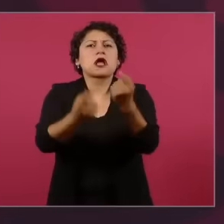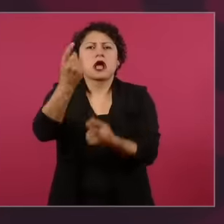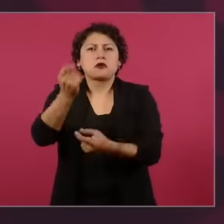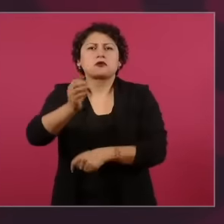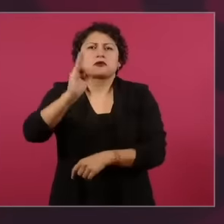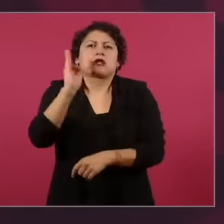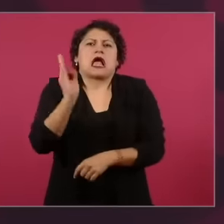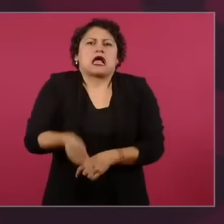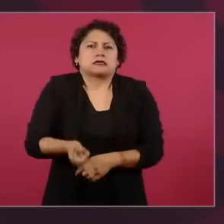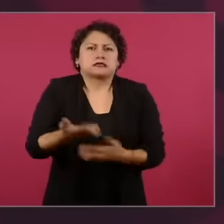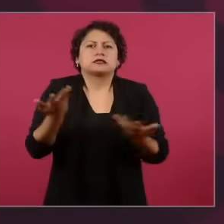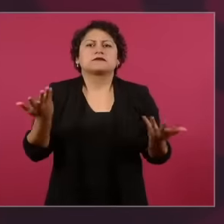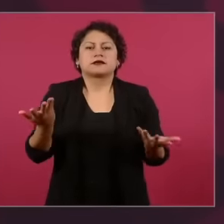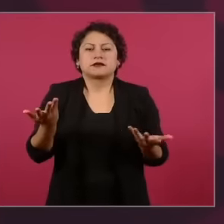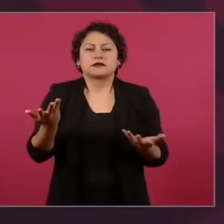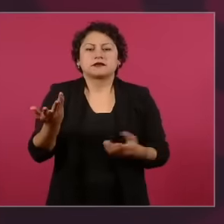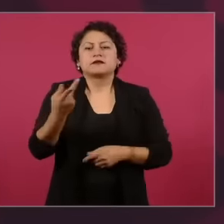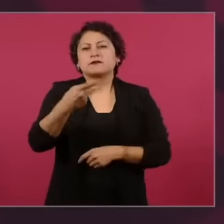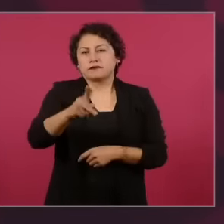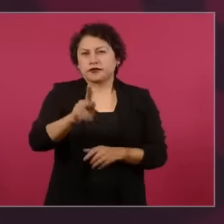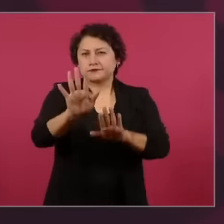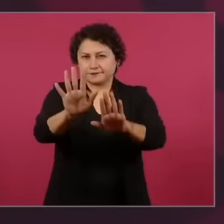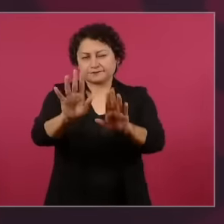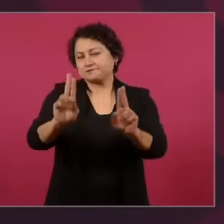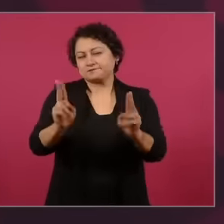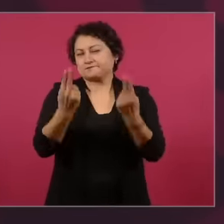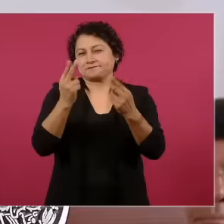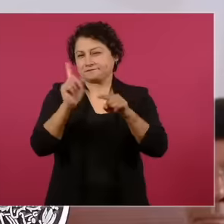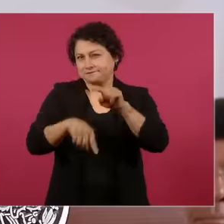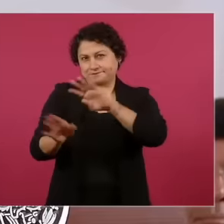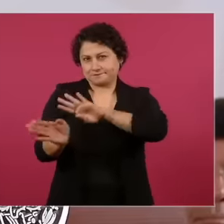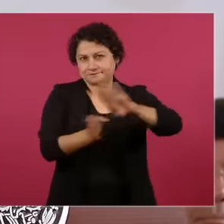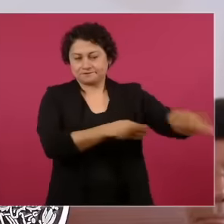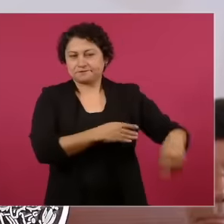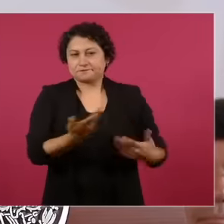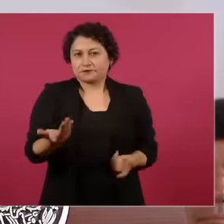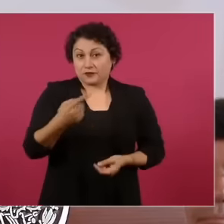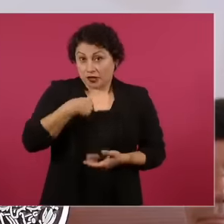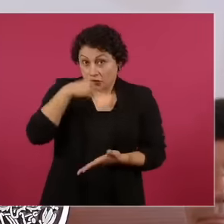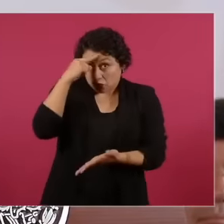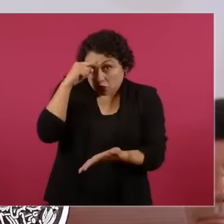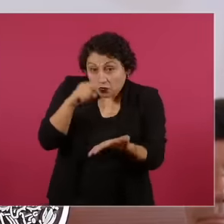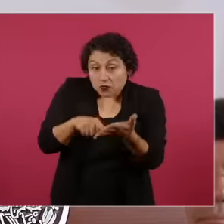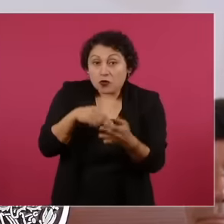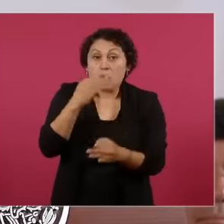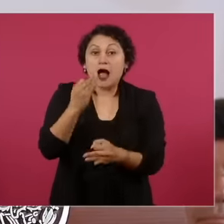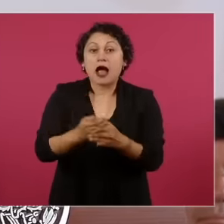in a more serious tone I think this leads us to that commitment with people, talk to them with the